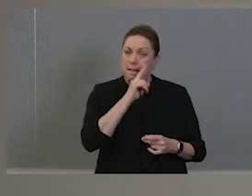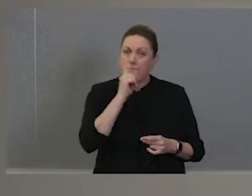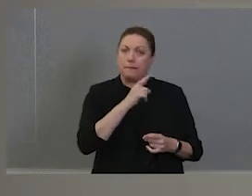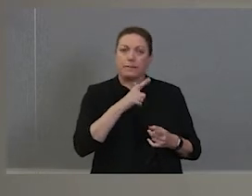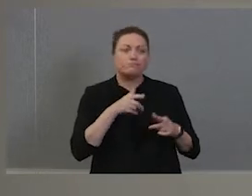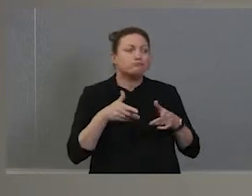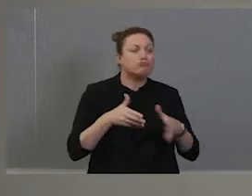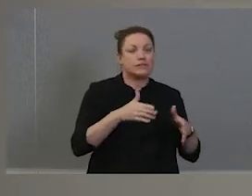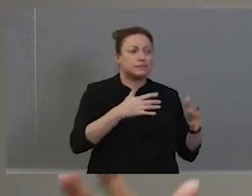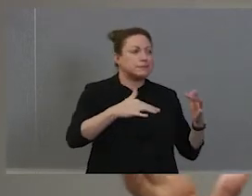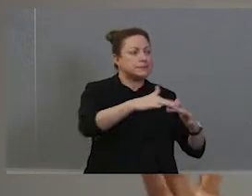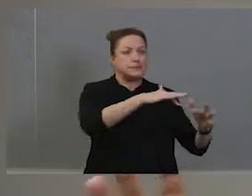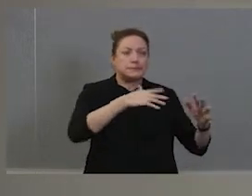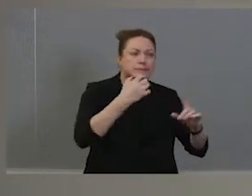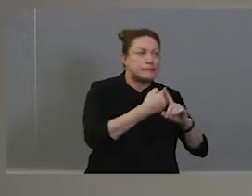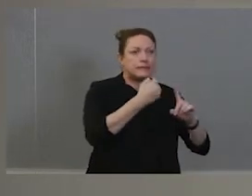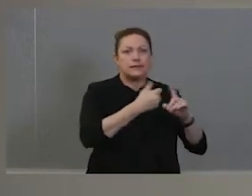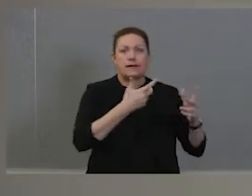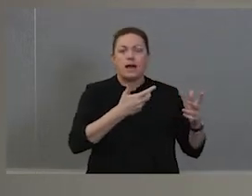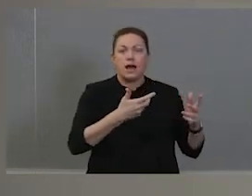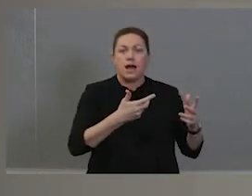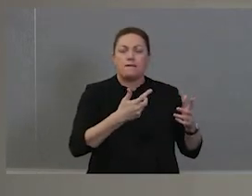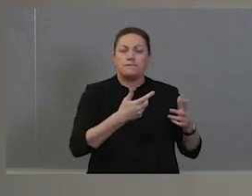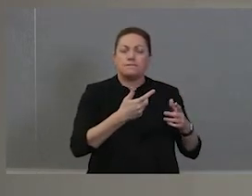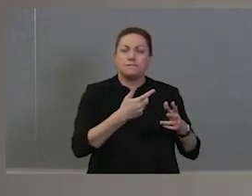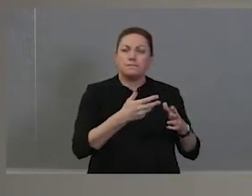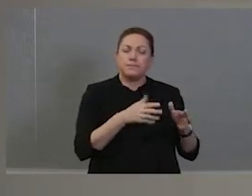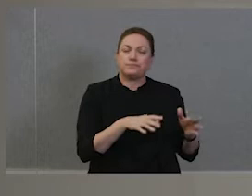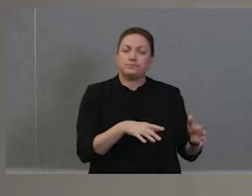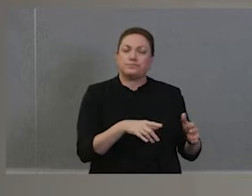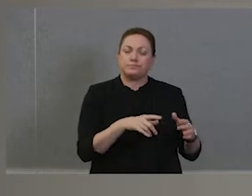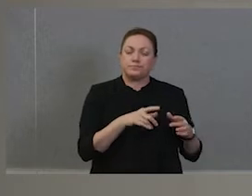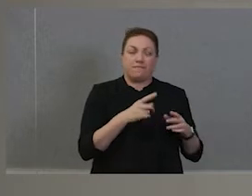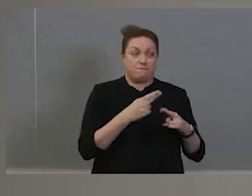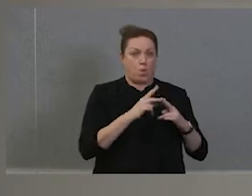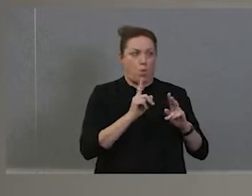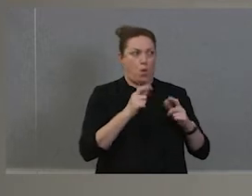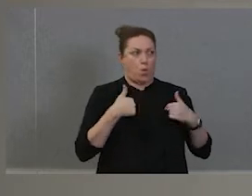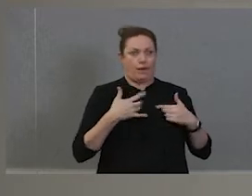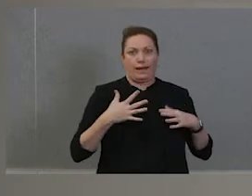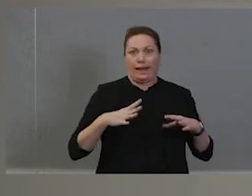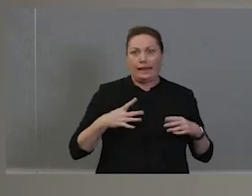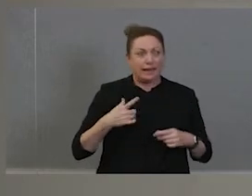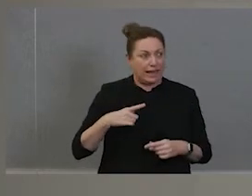protesting for what we need, what our people need in this country.